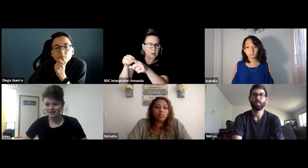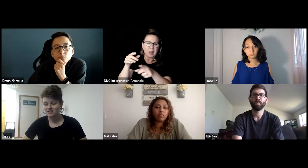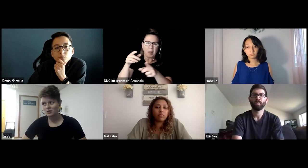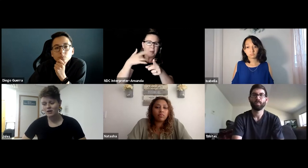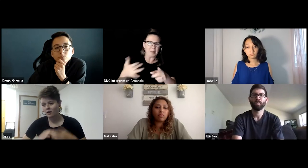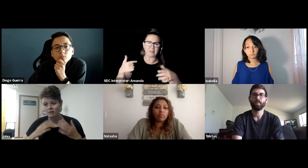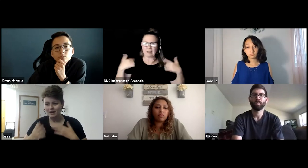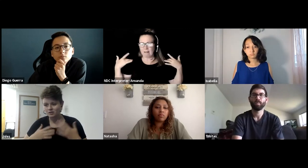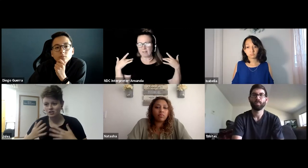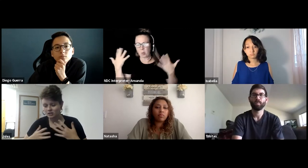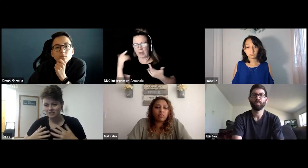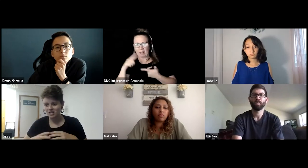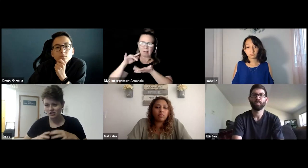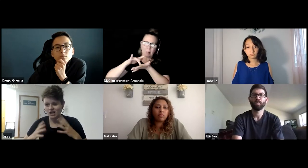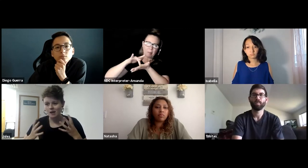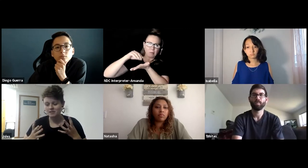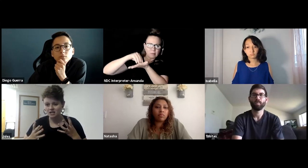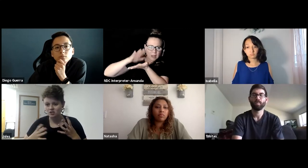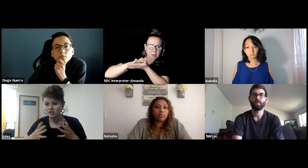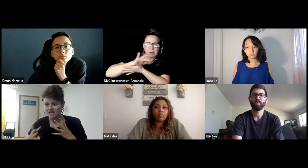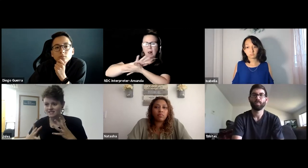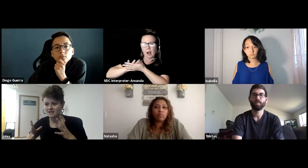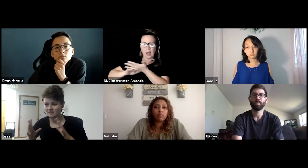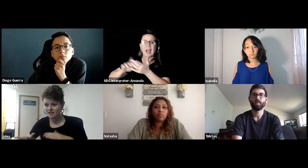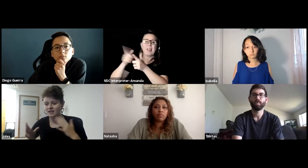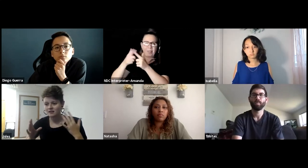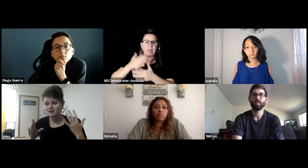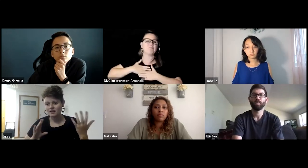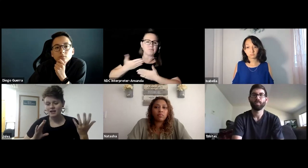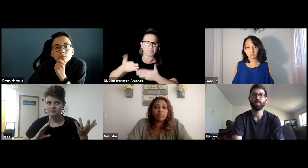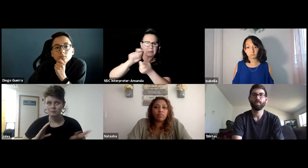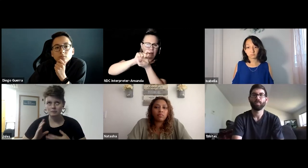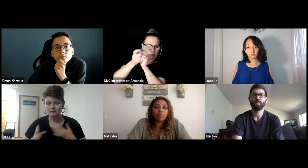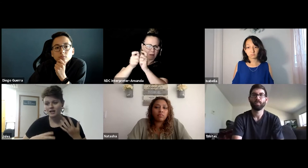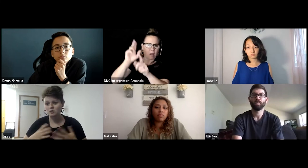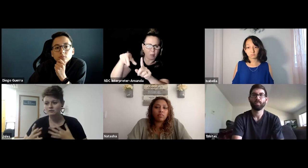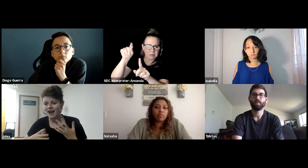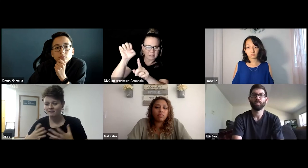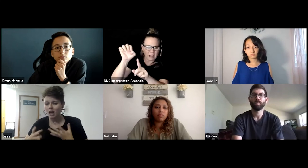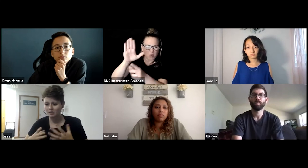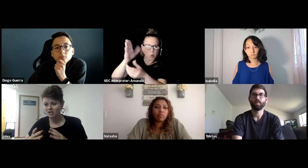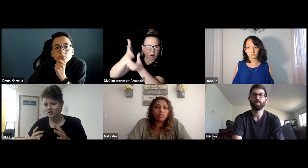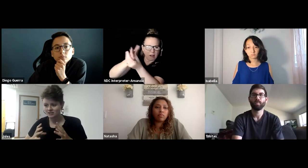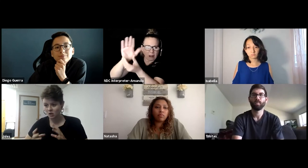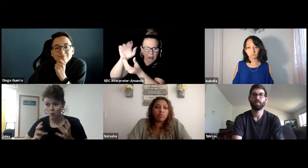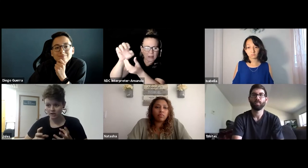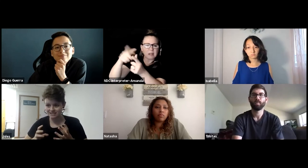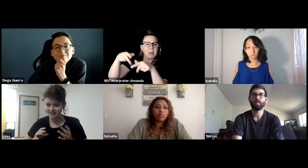until you get all the medical documentation to update your case and then they can kind of let you have accommodations according to that.